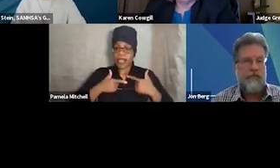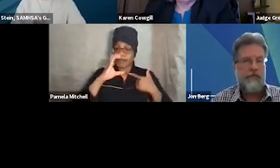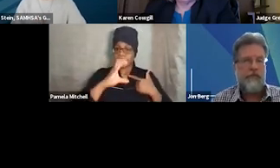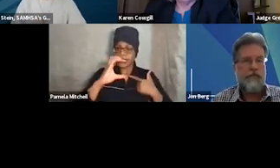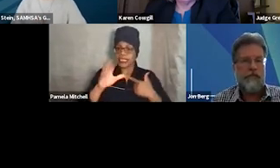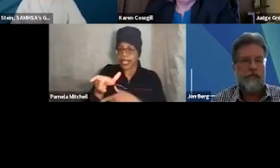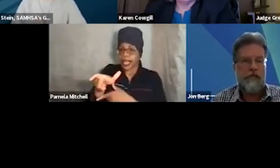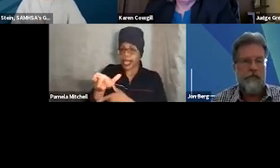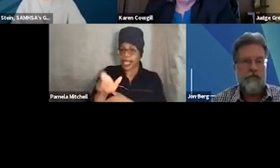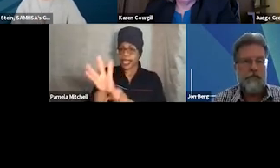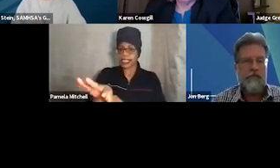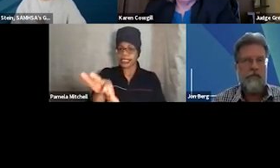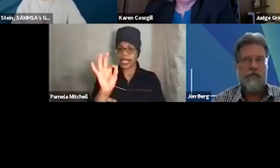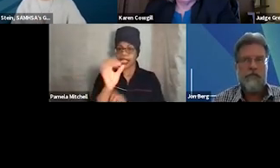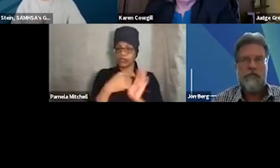and then select Show Subtitles.